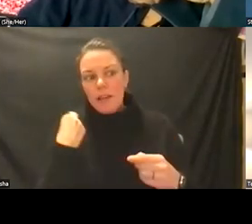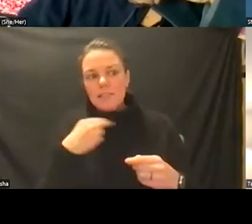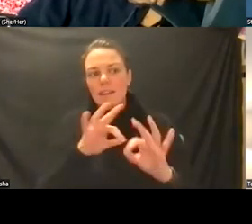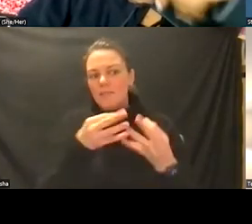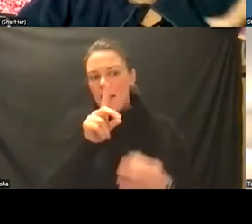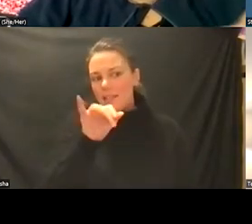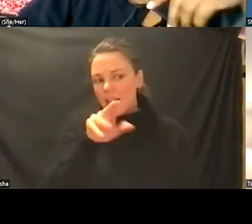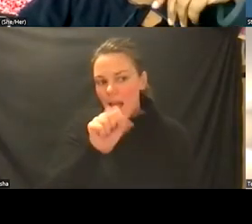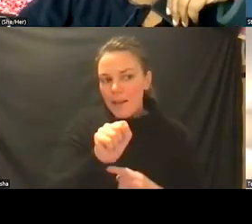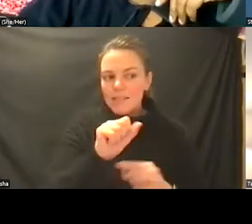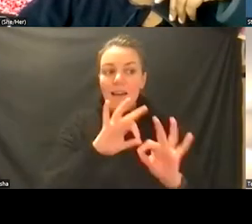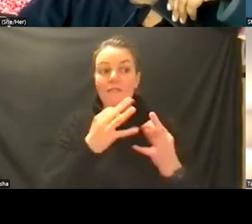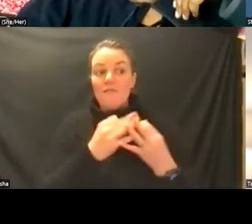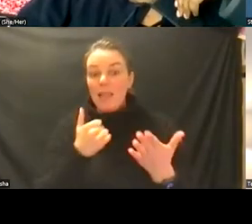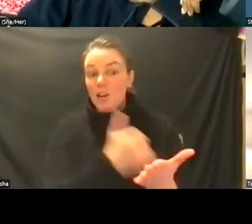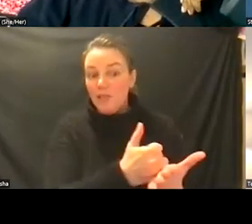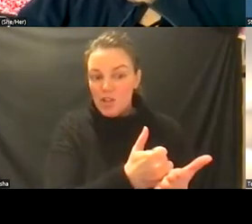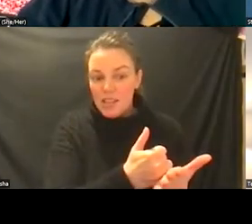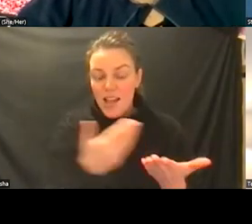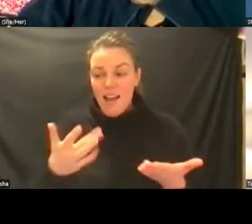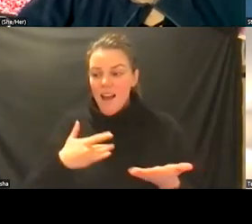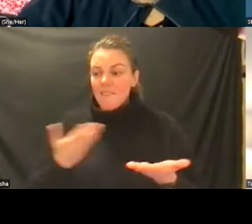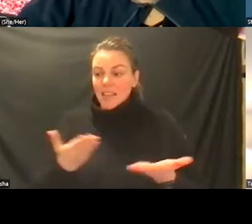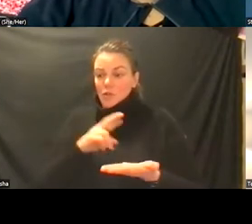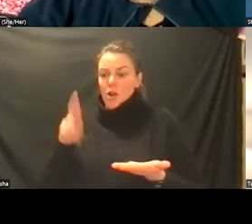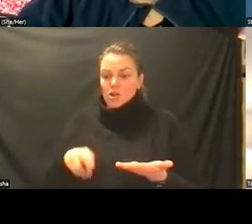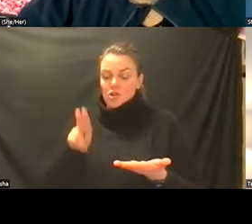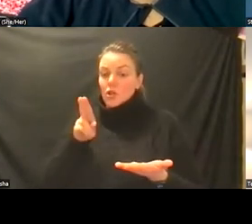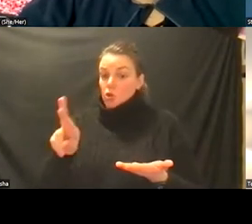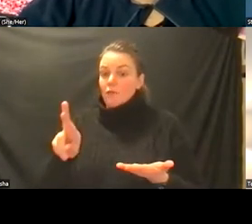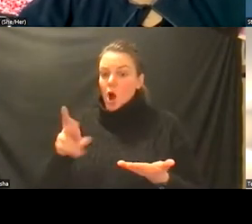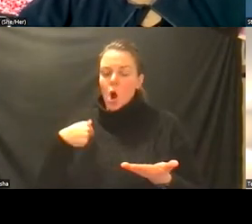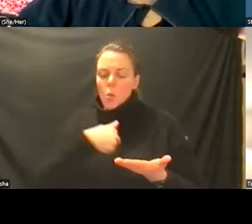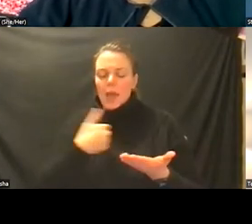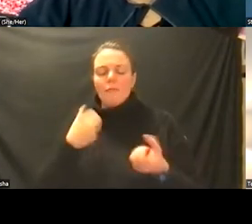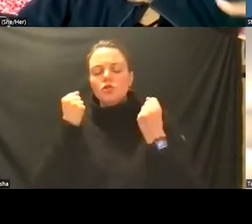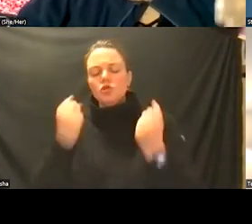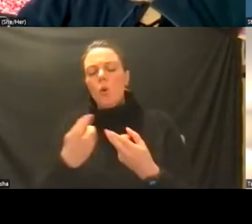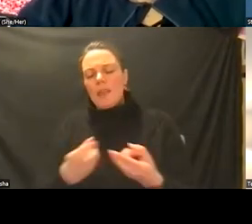rochester especially the u of r we are so resource rich so when we have families who come in for a